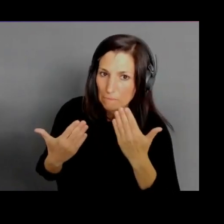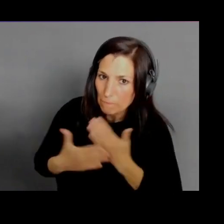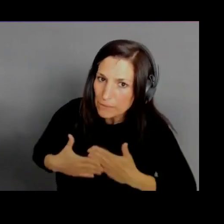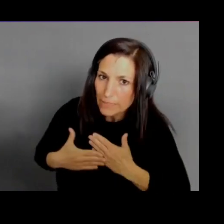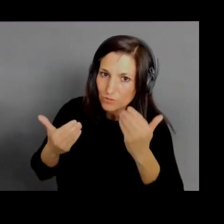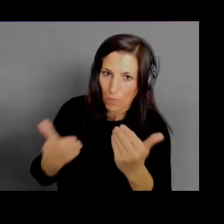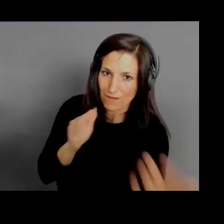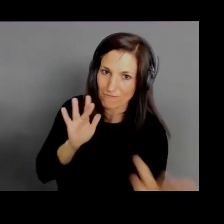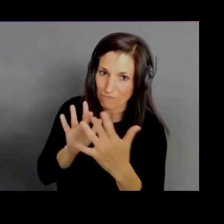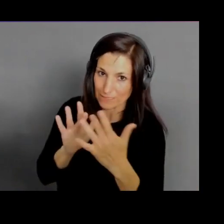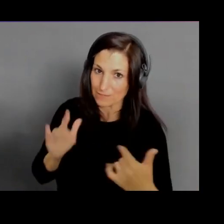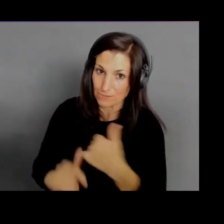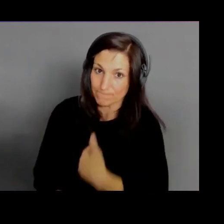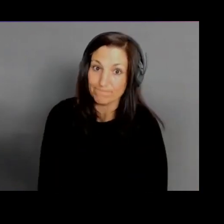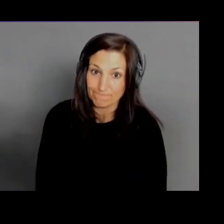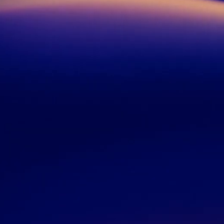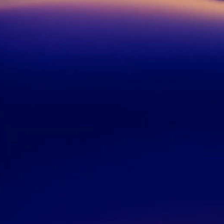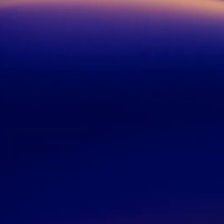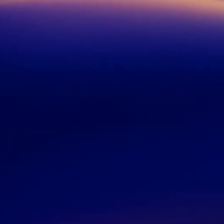Great, thanks so much, Joel. All right, thanks.